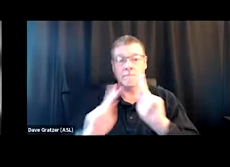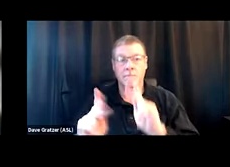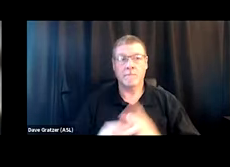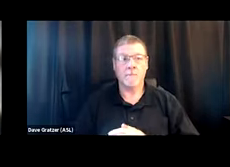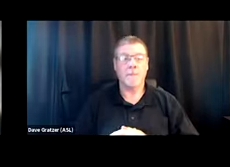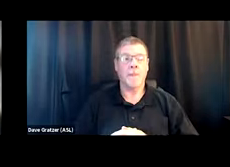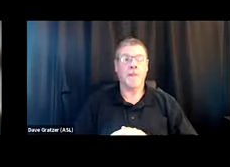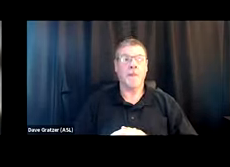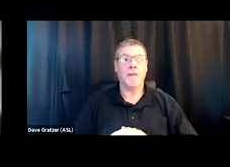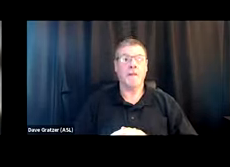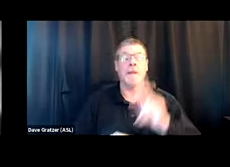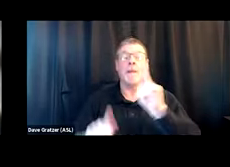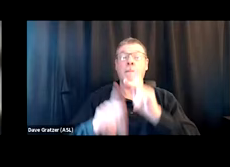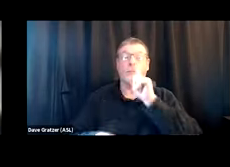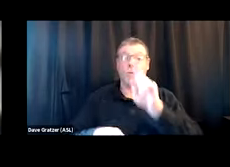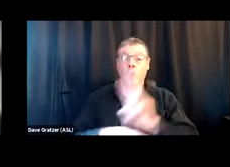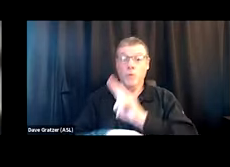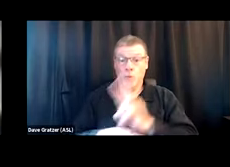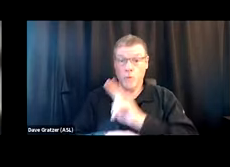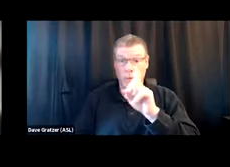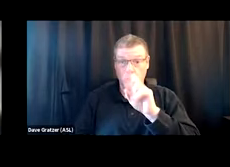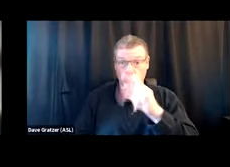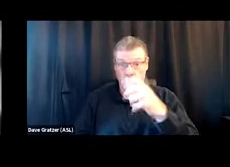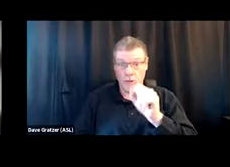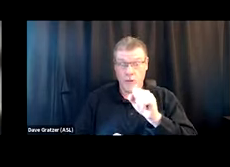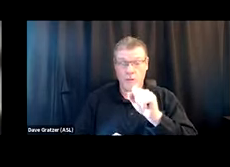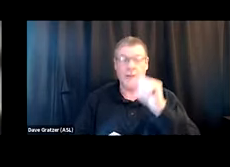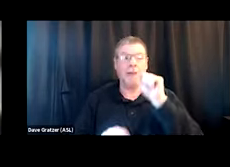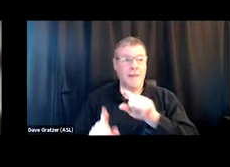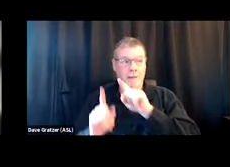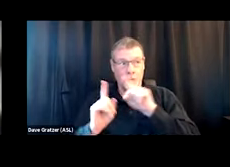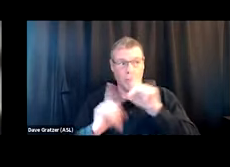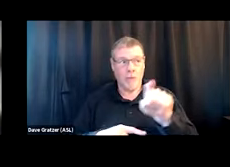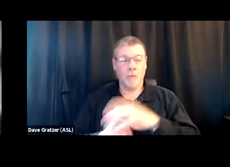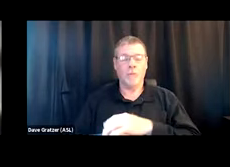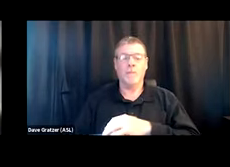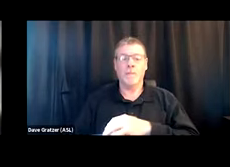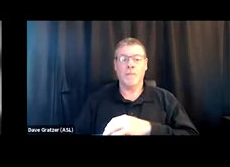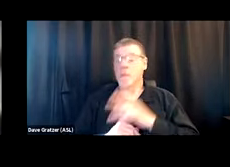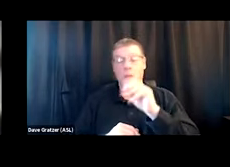people who are using substances can go through this website, or you can go through this website,